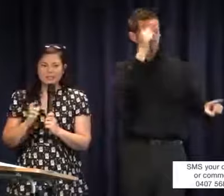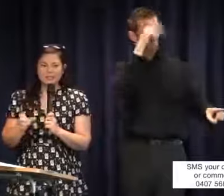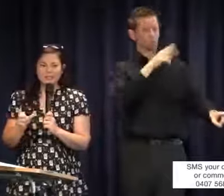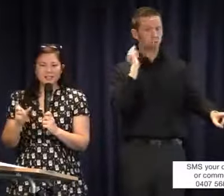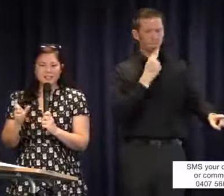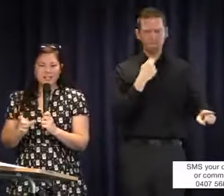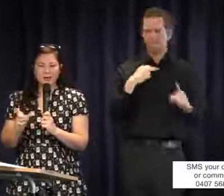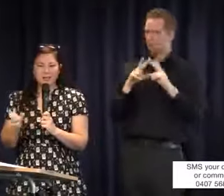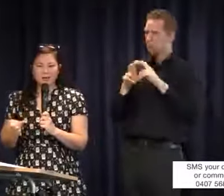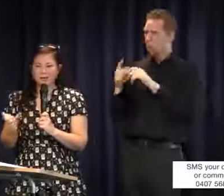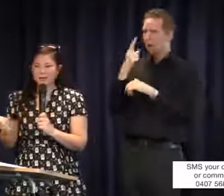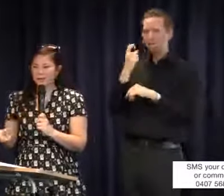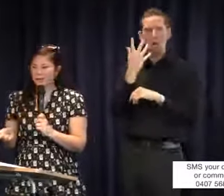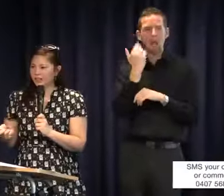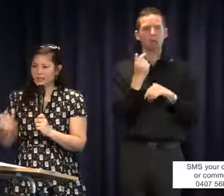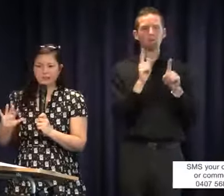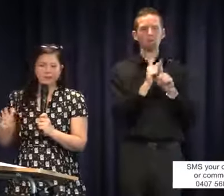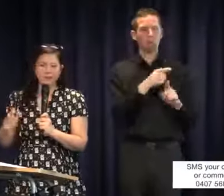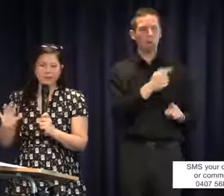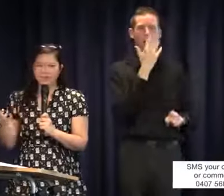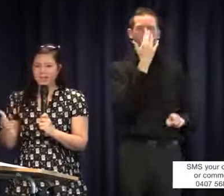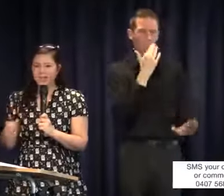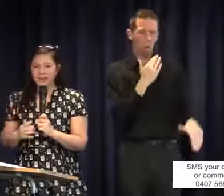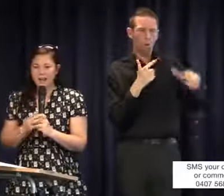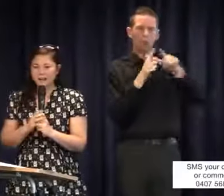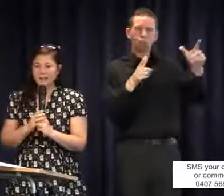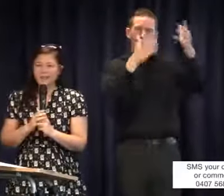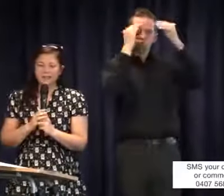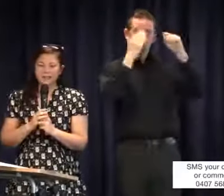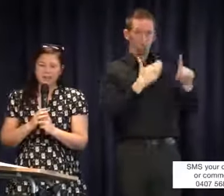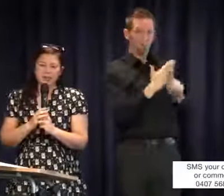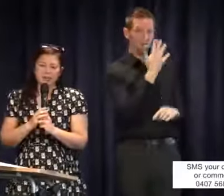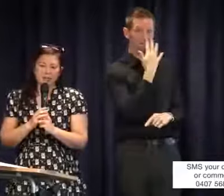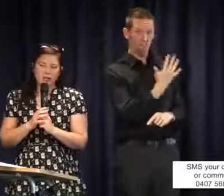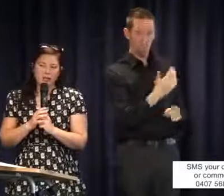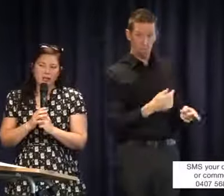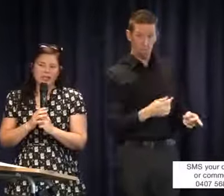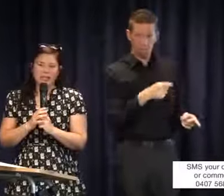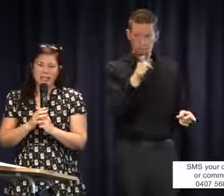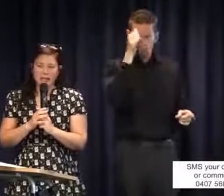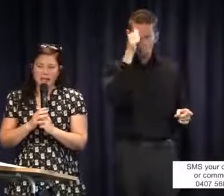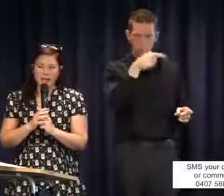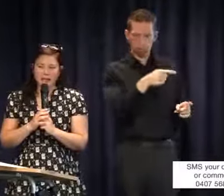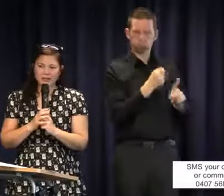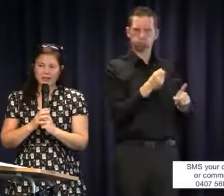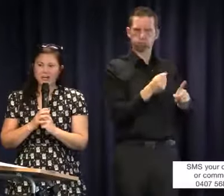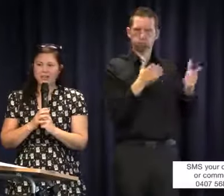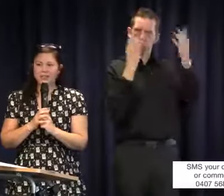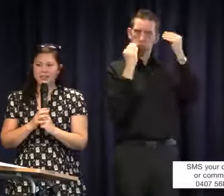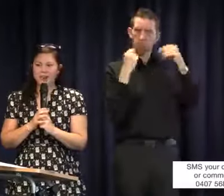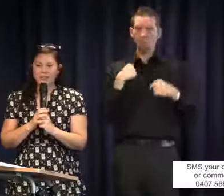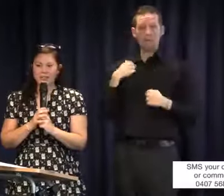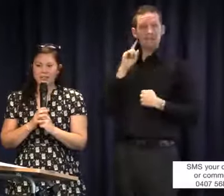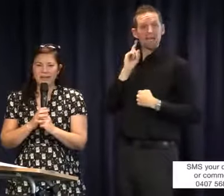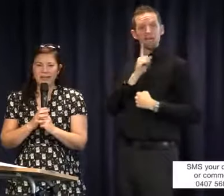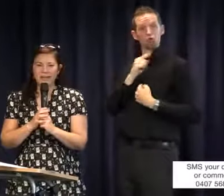a sensitive acquisition period up until age five. As a hearing parent I could not find